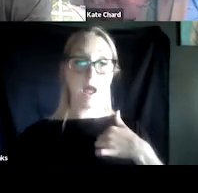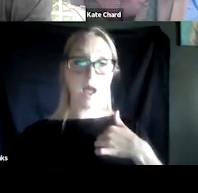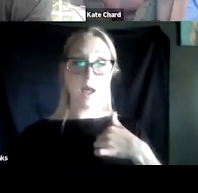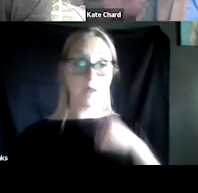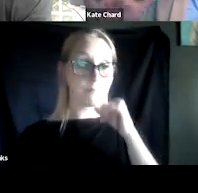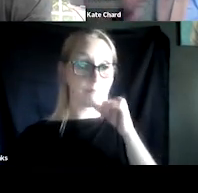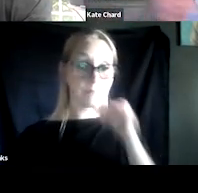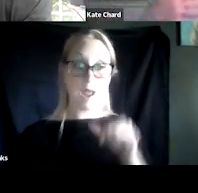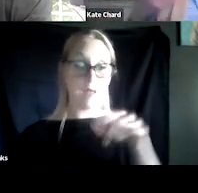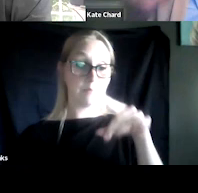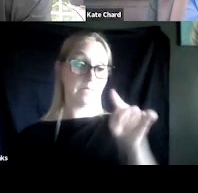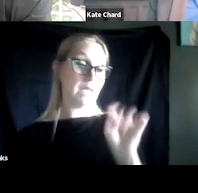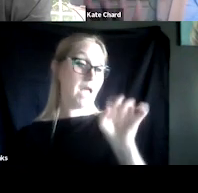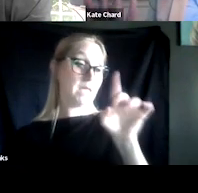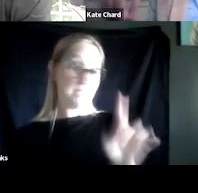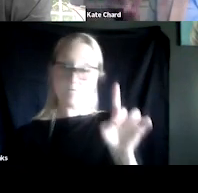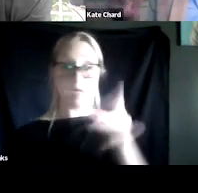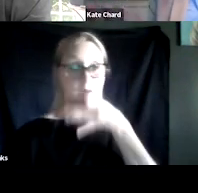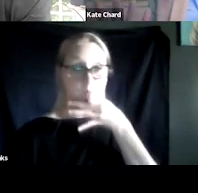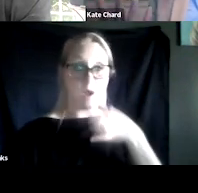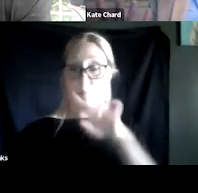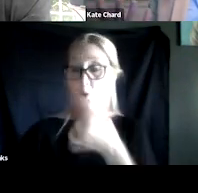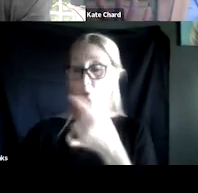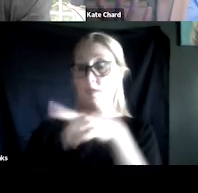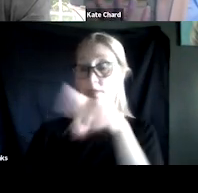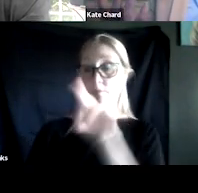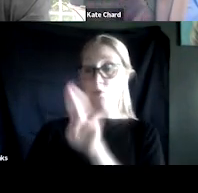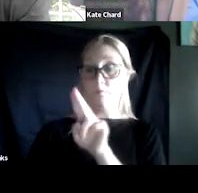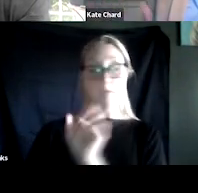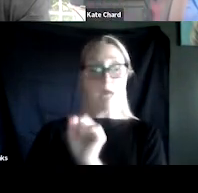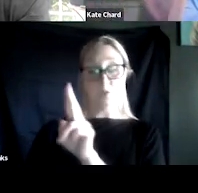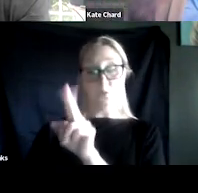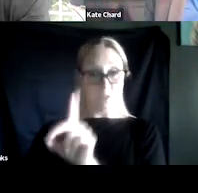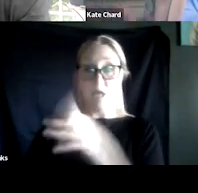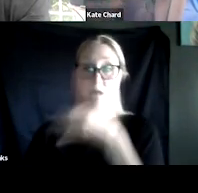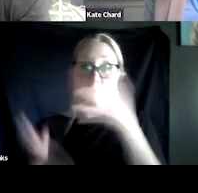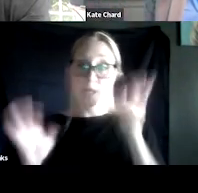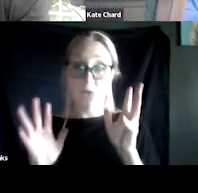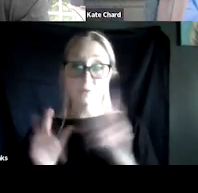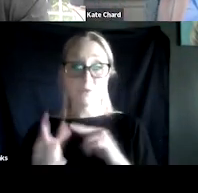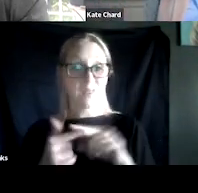So we just went with this as the rule of the road. And when the idea in the 1990s and 2000s